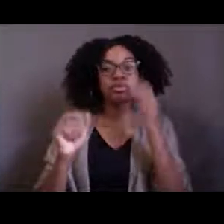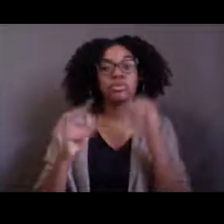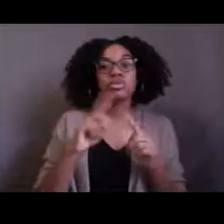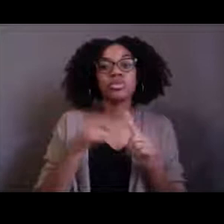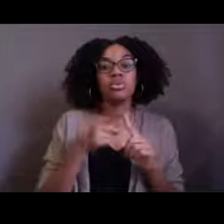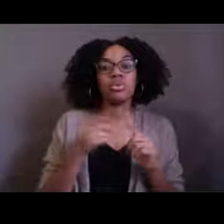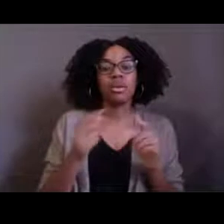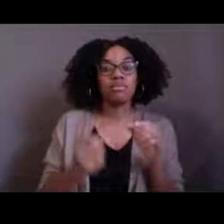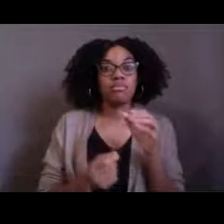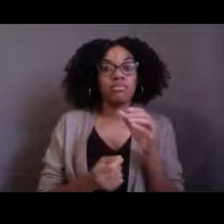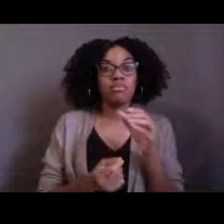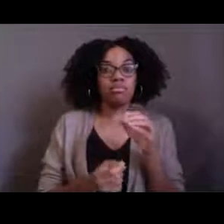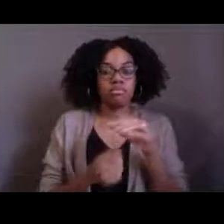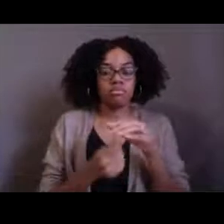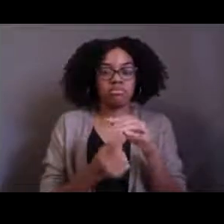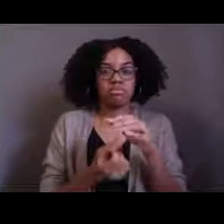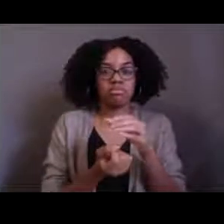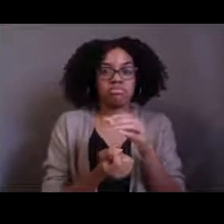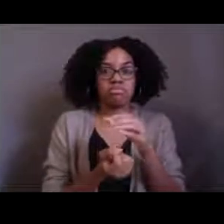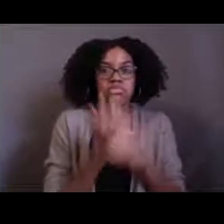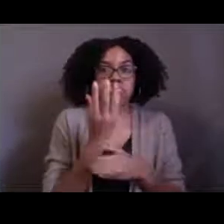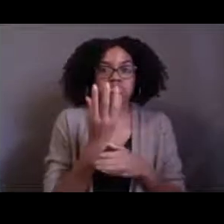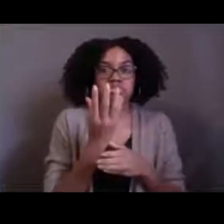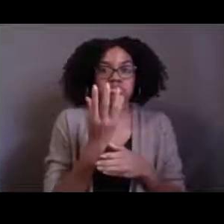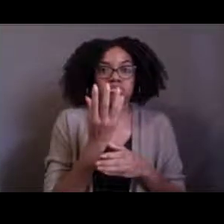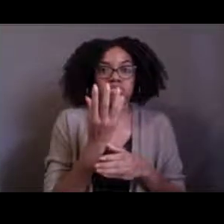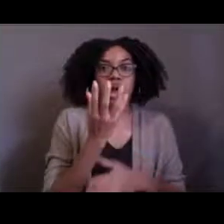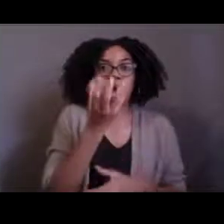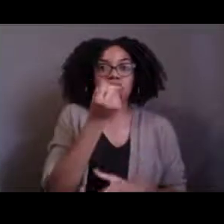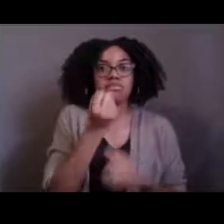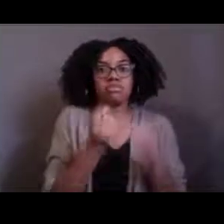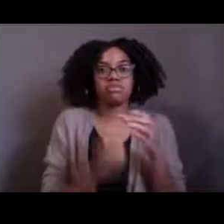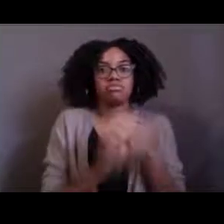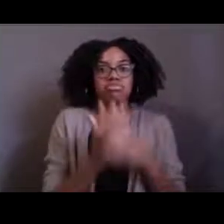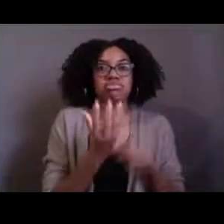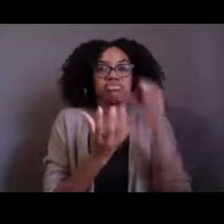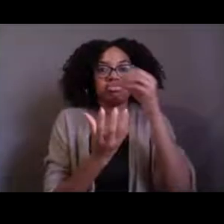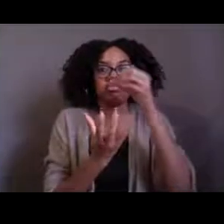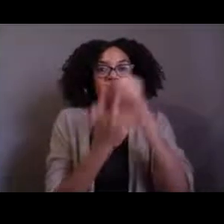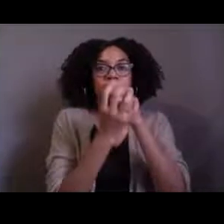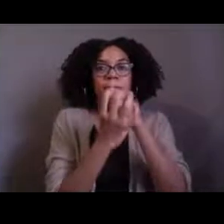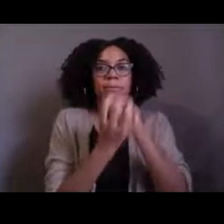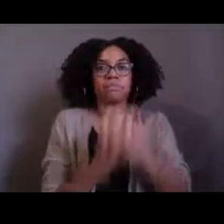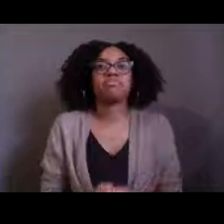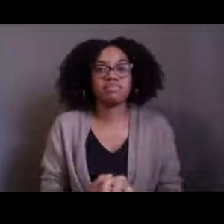It's fish, which is what it got (mumbles), sorry. When this fish grabs the fish that it ate,